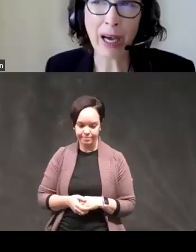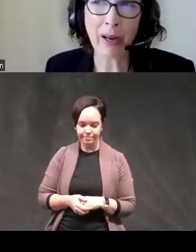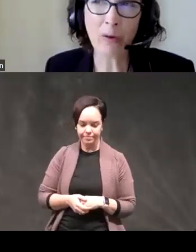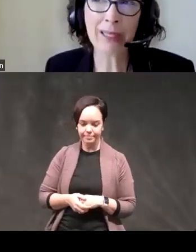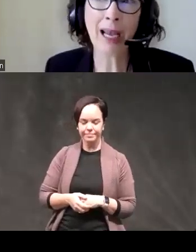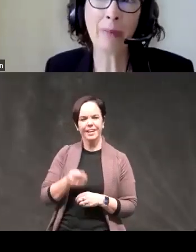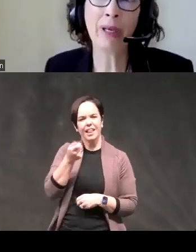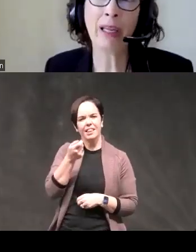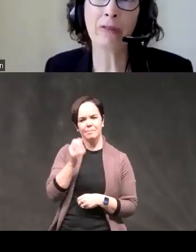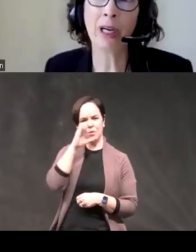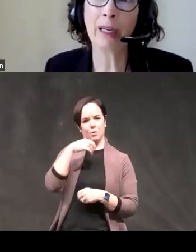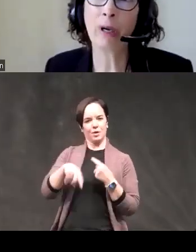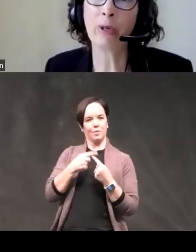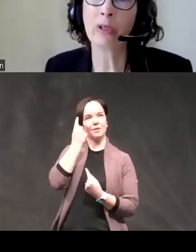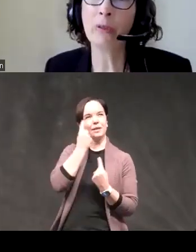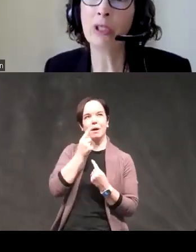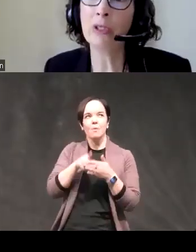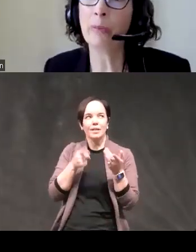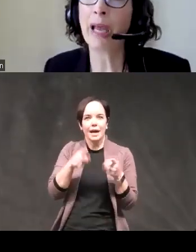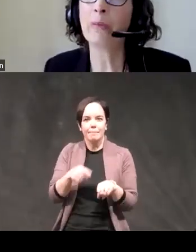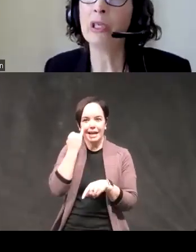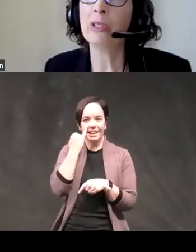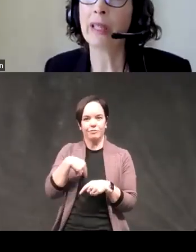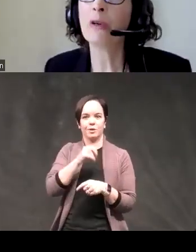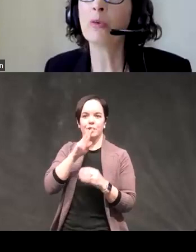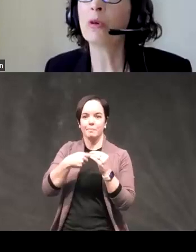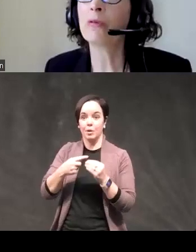about it what's happening if we're talking about both good moods and bad moods I think what we're